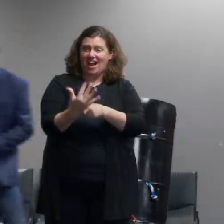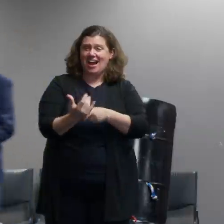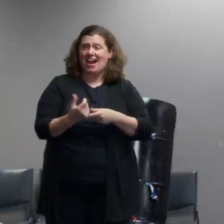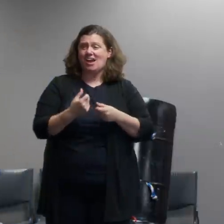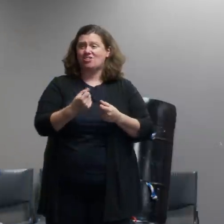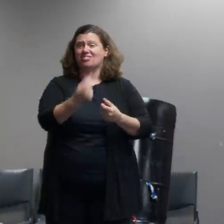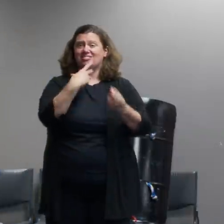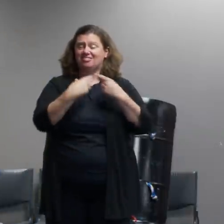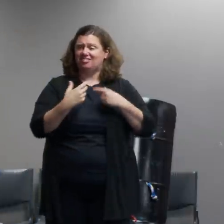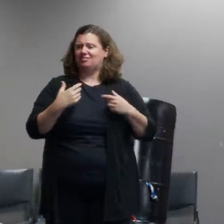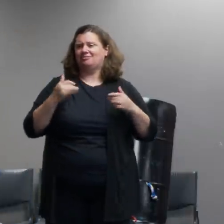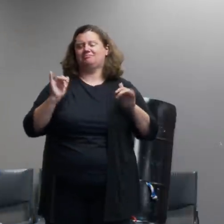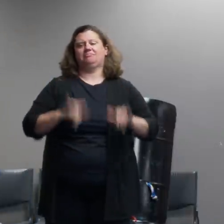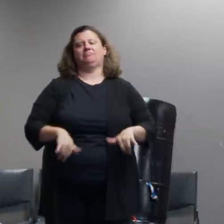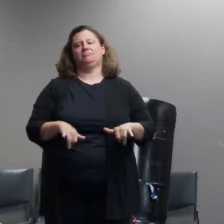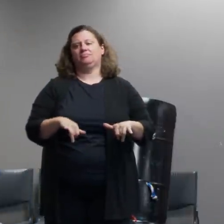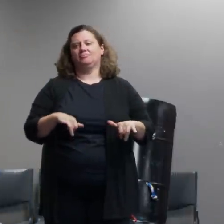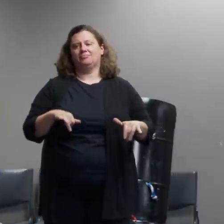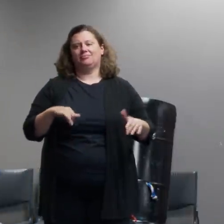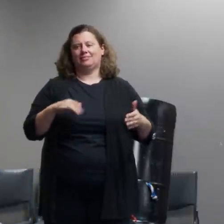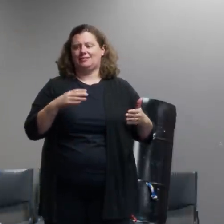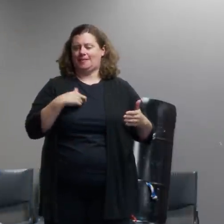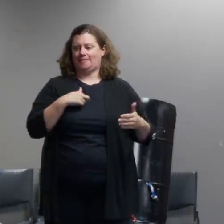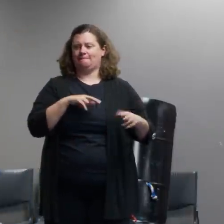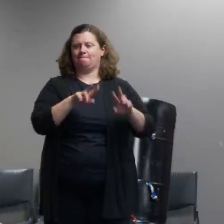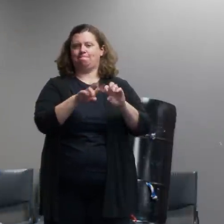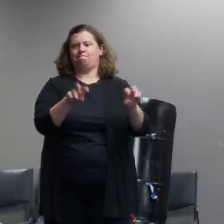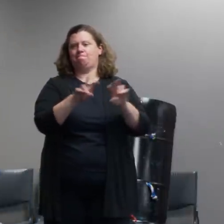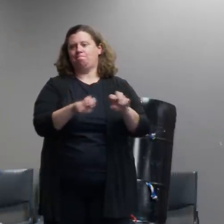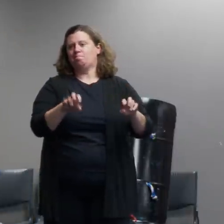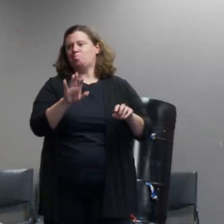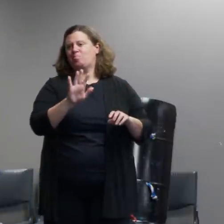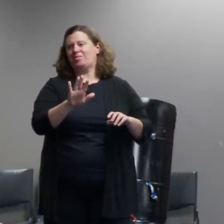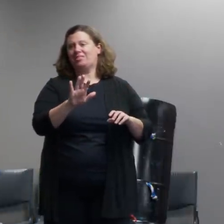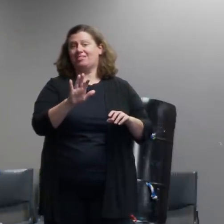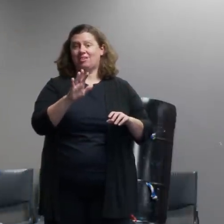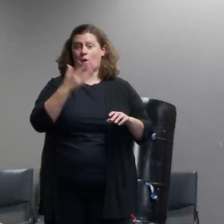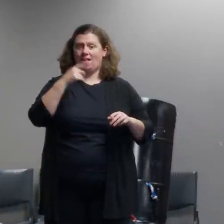looking more at added in terms of life safety